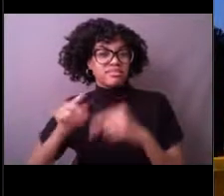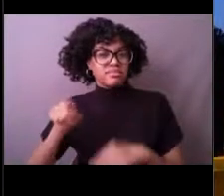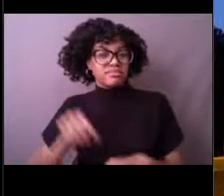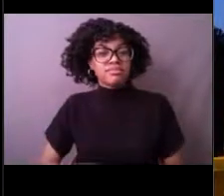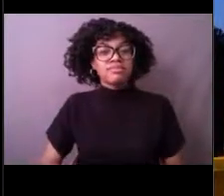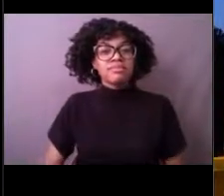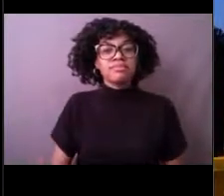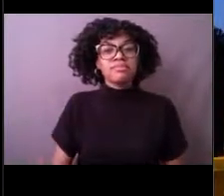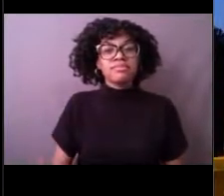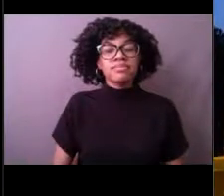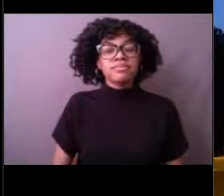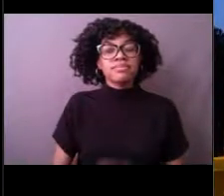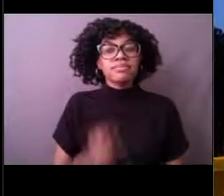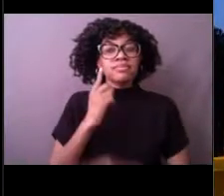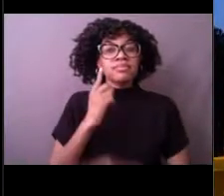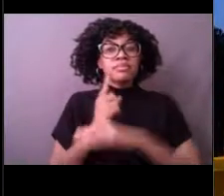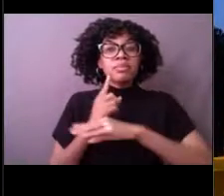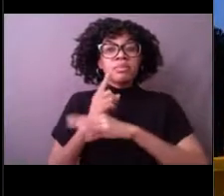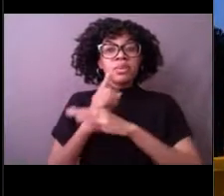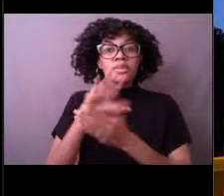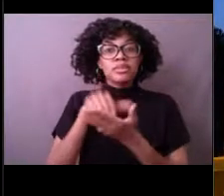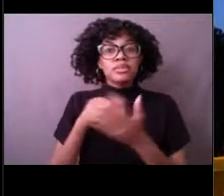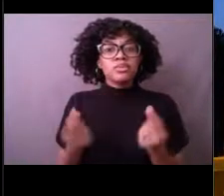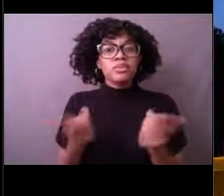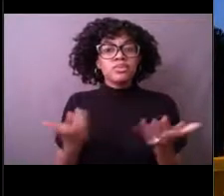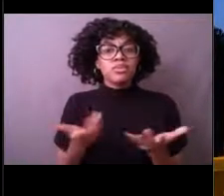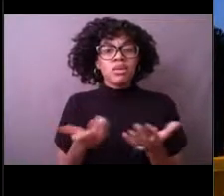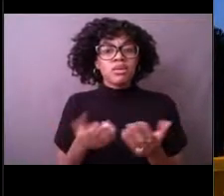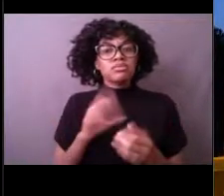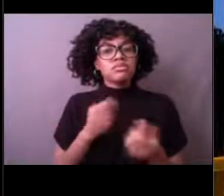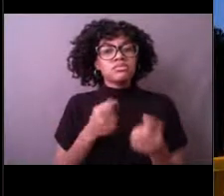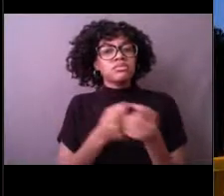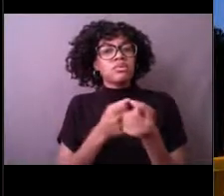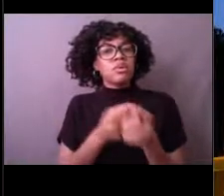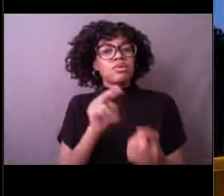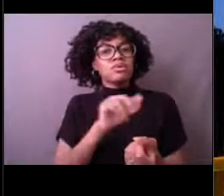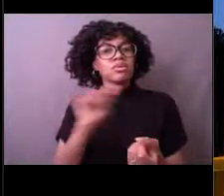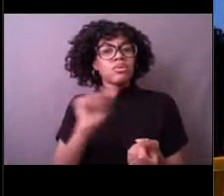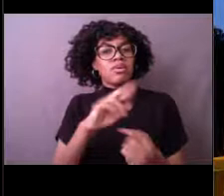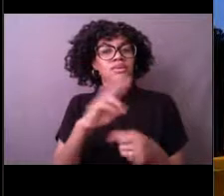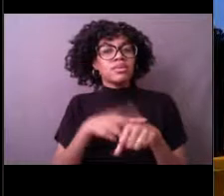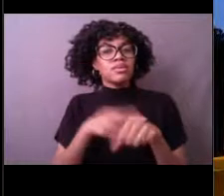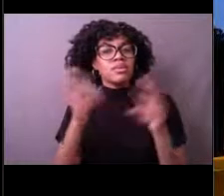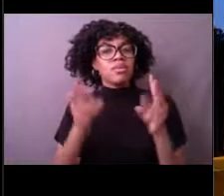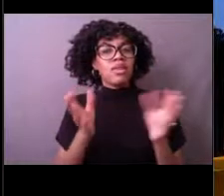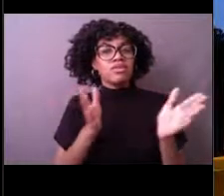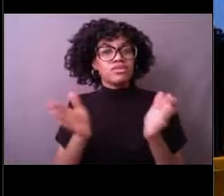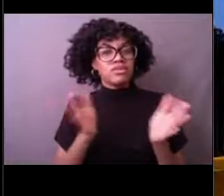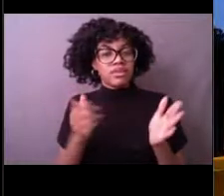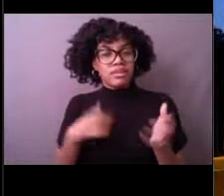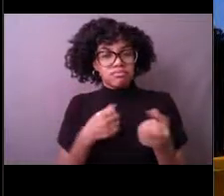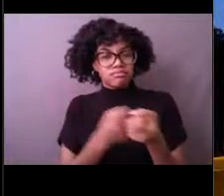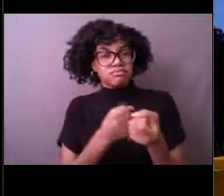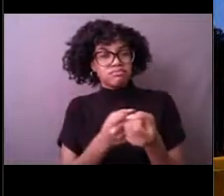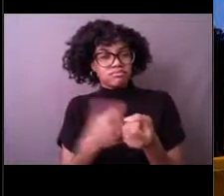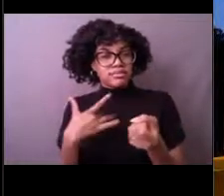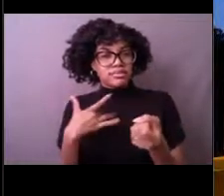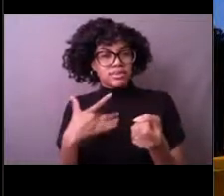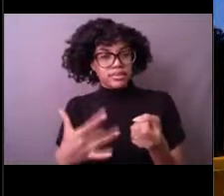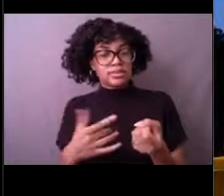Now the Buoy Center supports NOAA's National Weather Service, and we provide ocean and atmospheric observations.